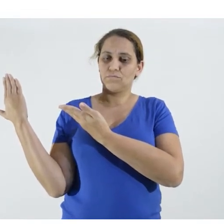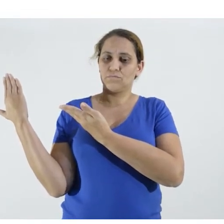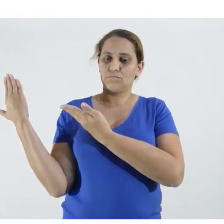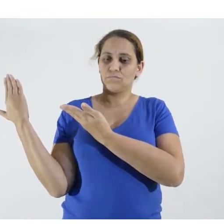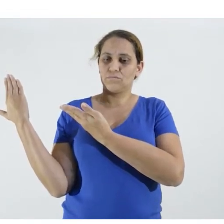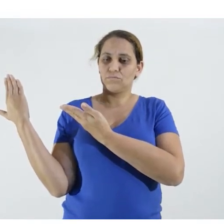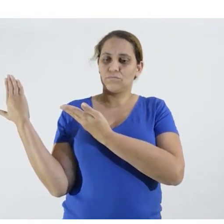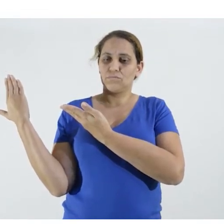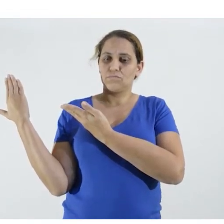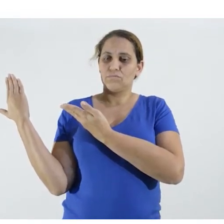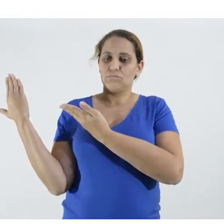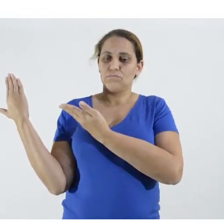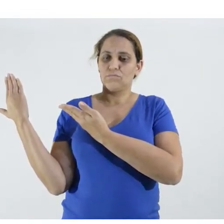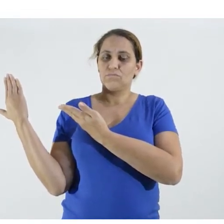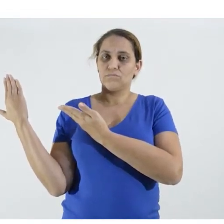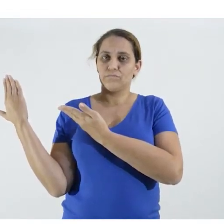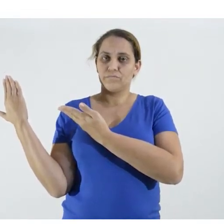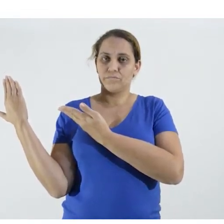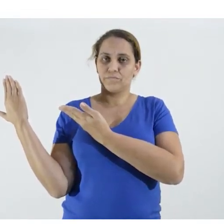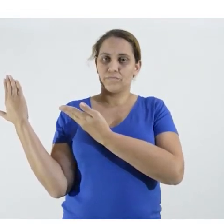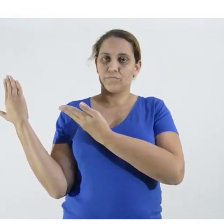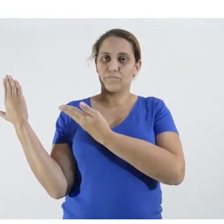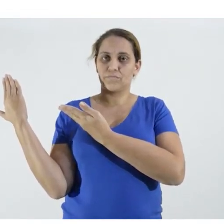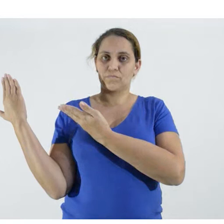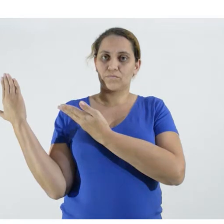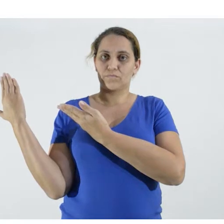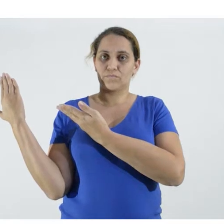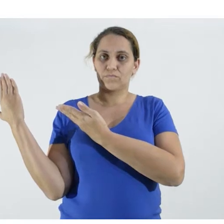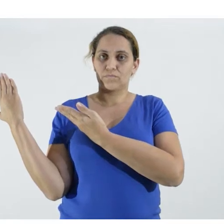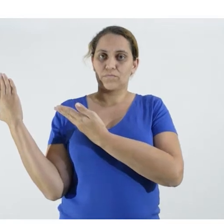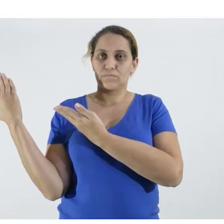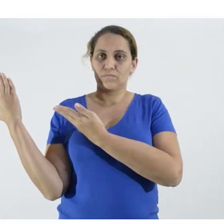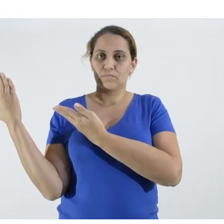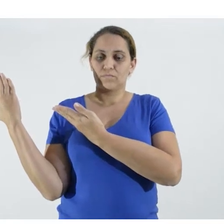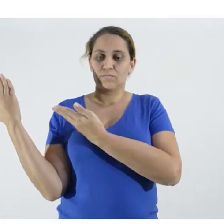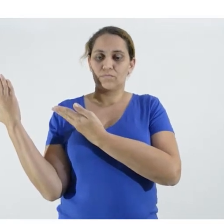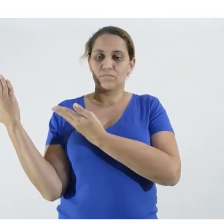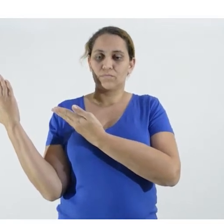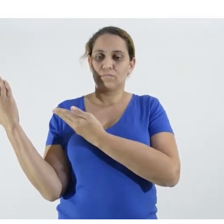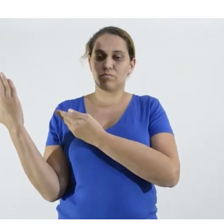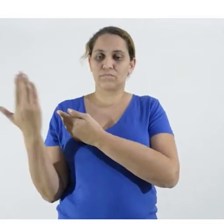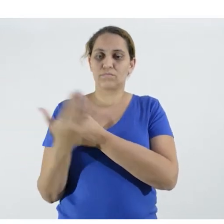which we call the "Good Talk Bulletin for the Protection against Covid-19 in the Field" and